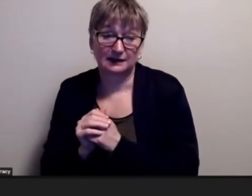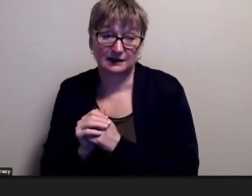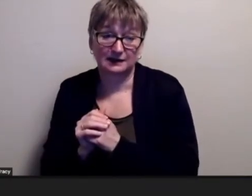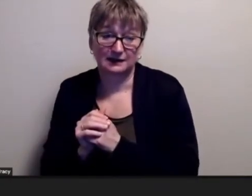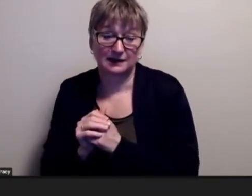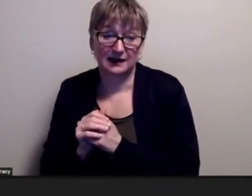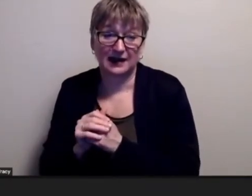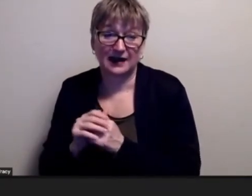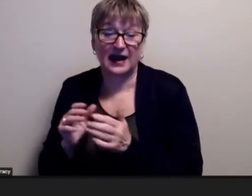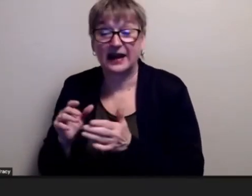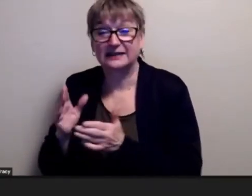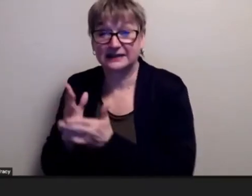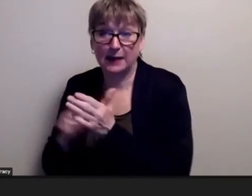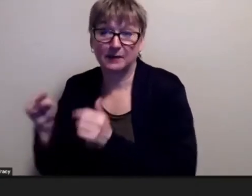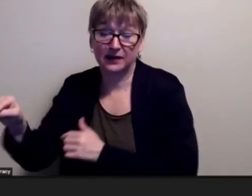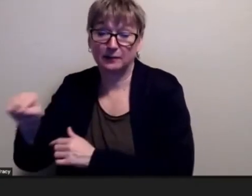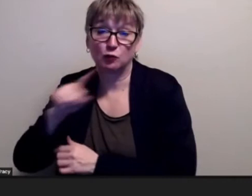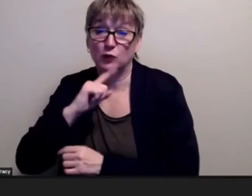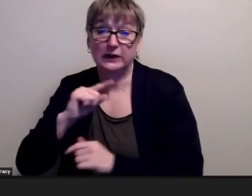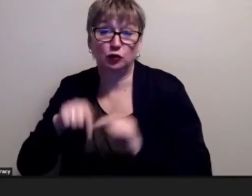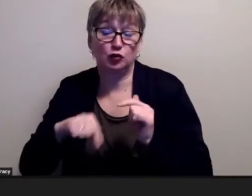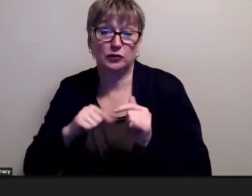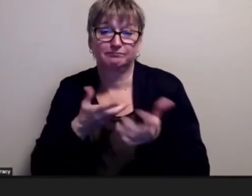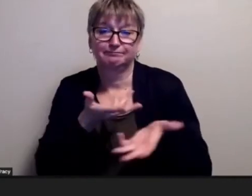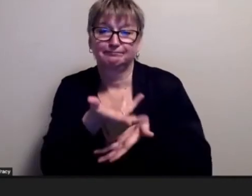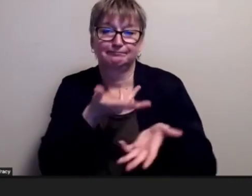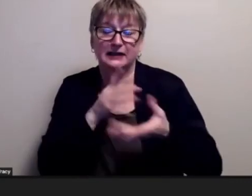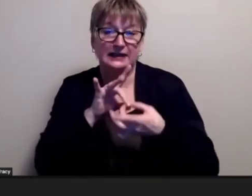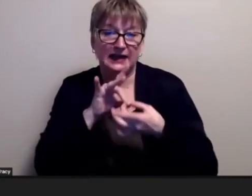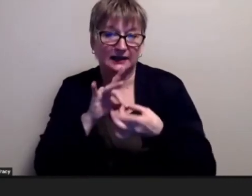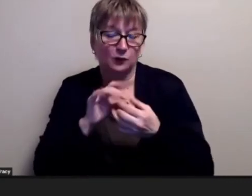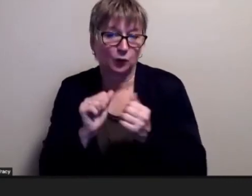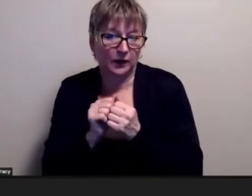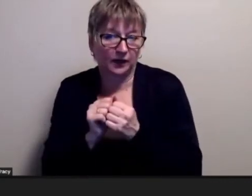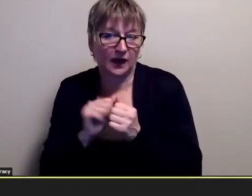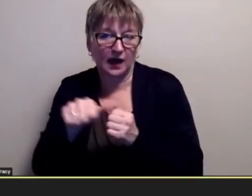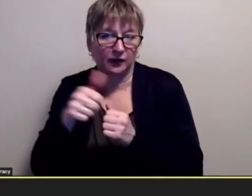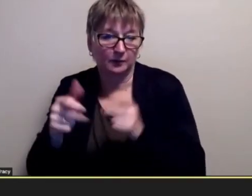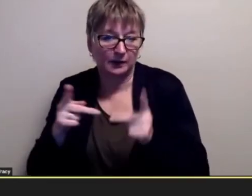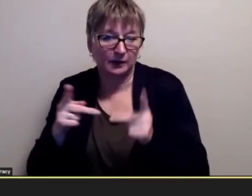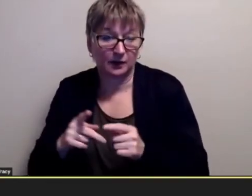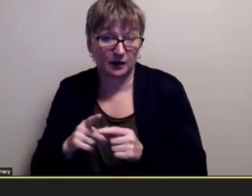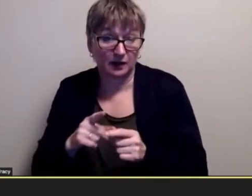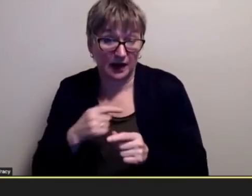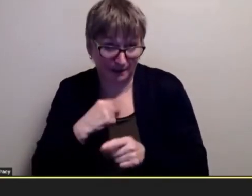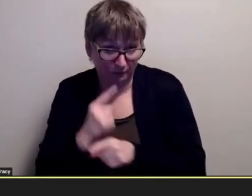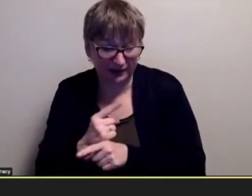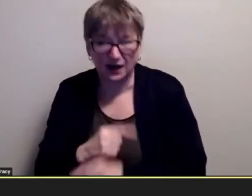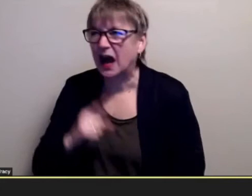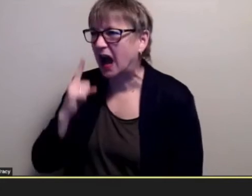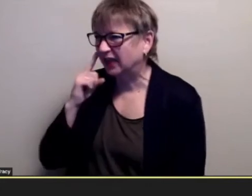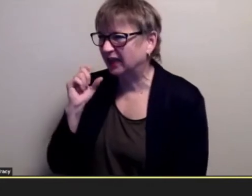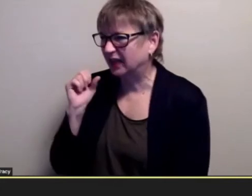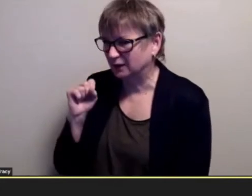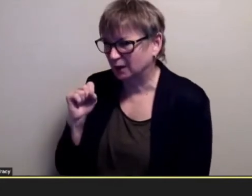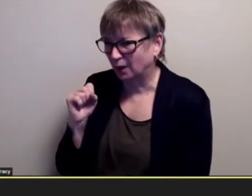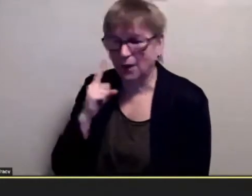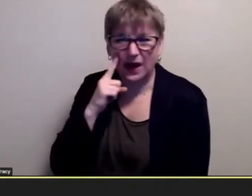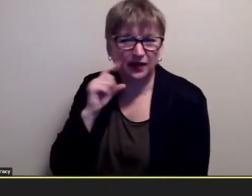with anybody else in that program am i right about that i think so i think so and you know